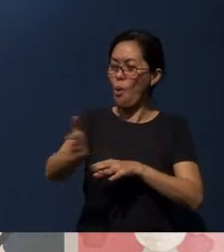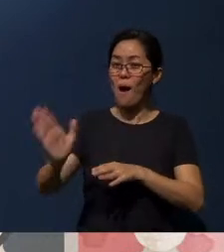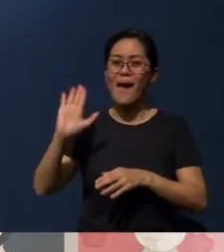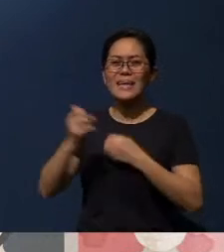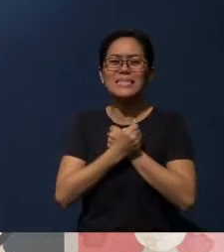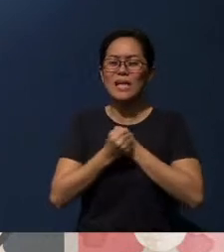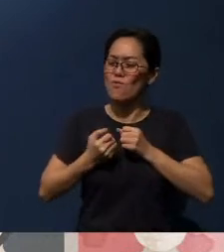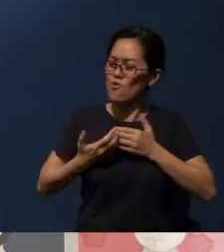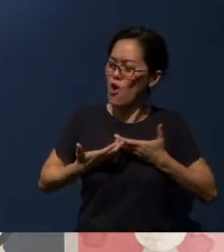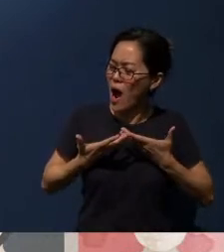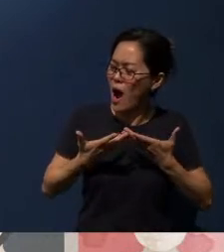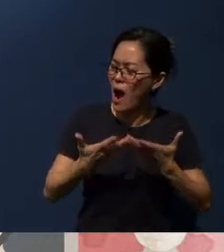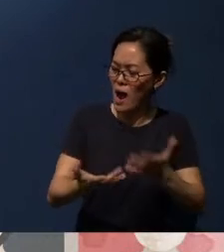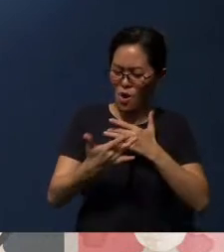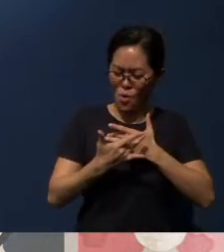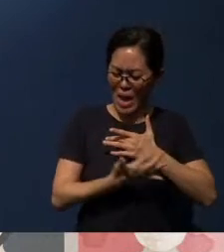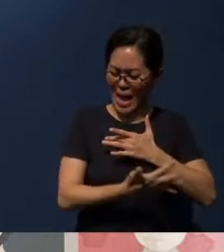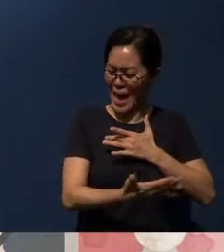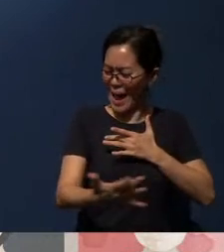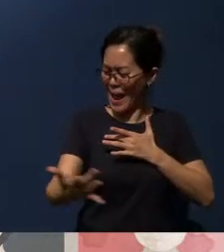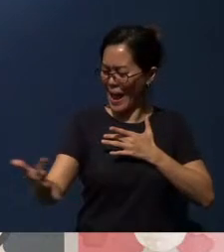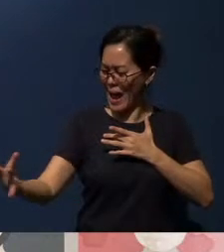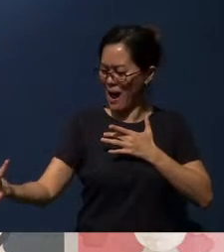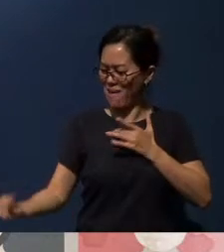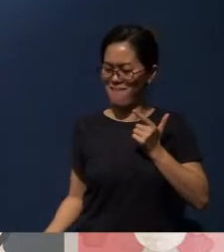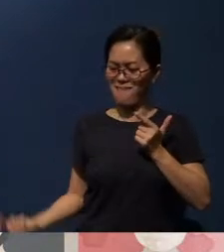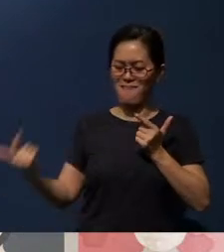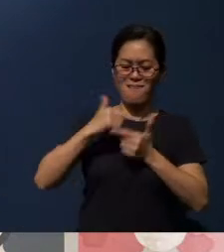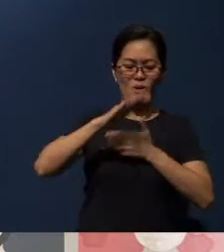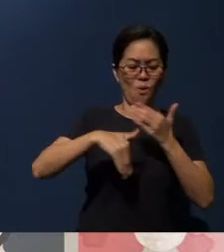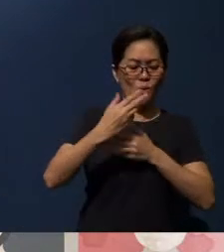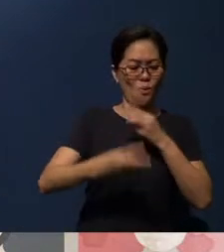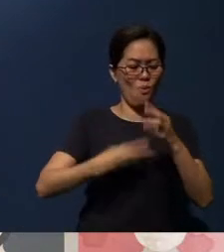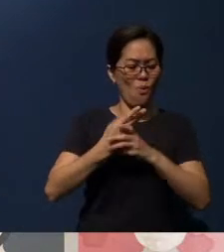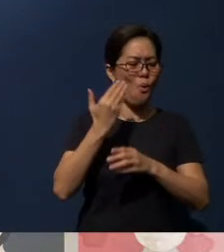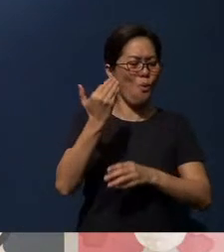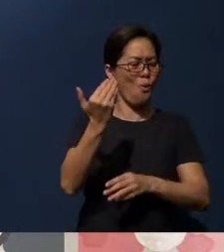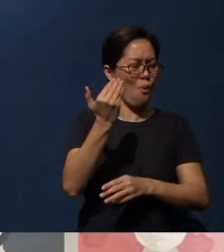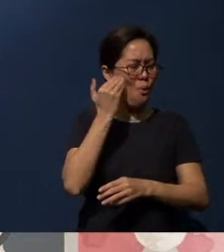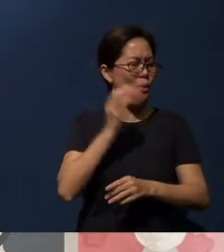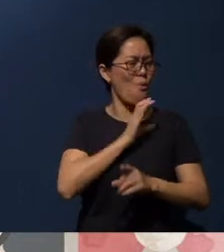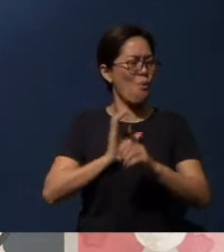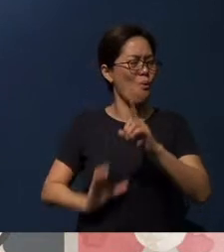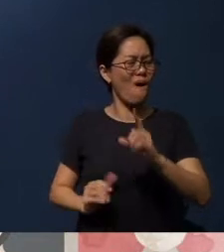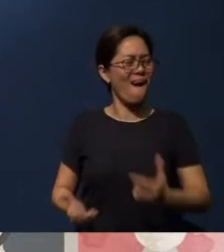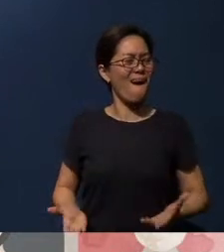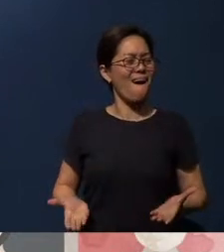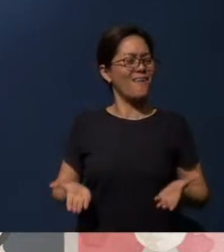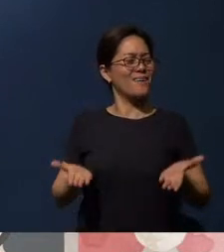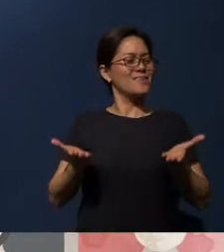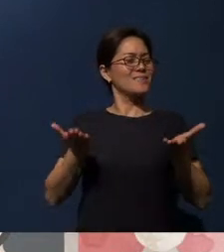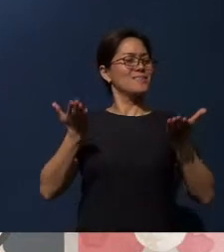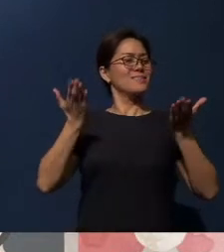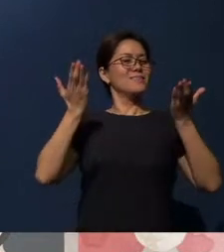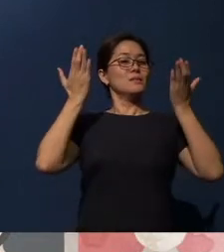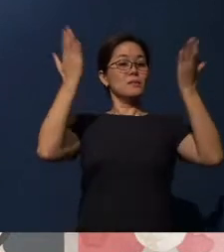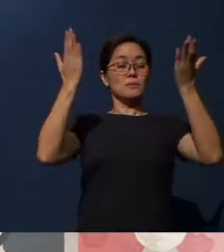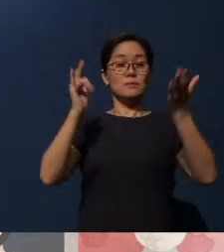Shine with our light till the whole world knows Christ and lift Him high." And that's really our prayer.